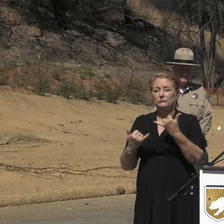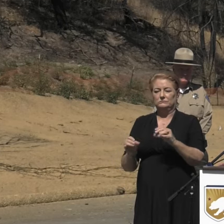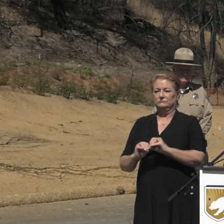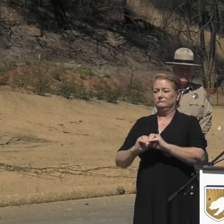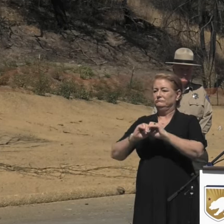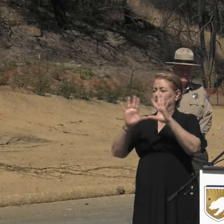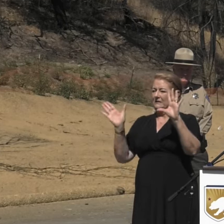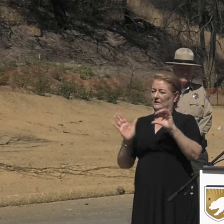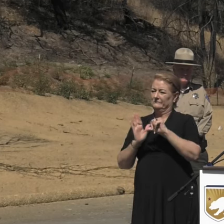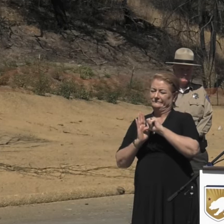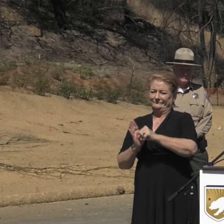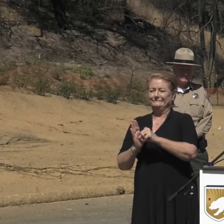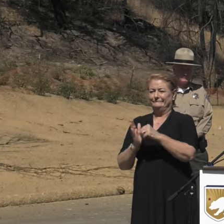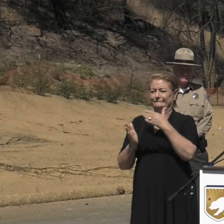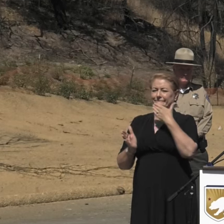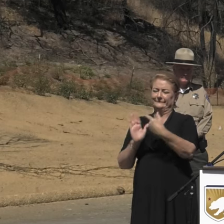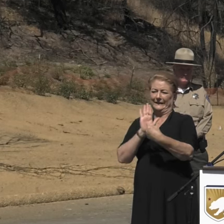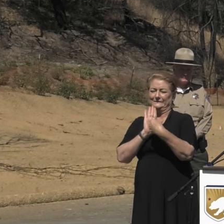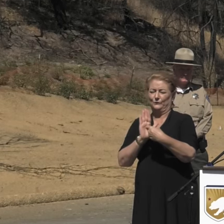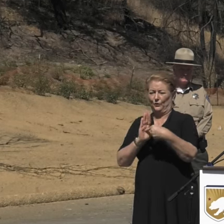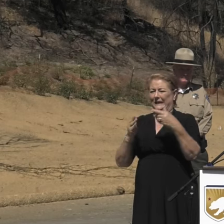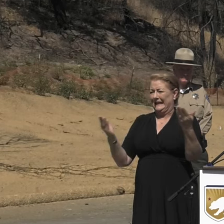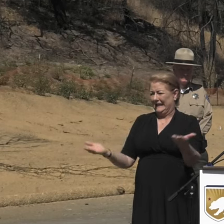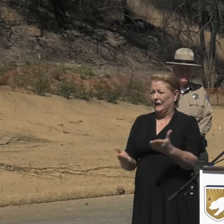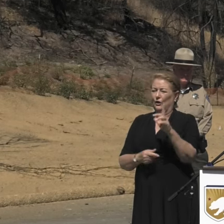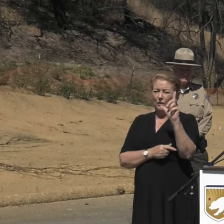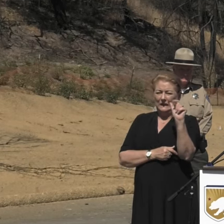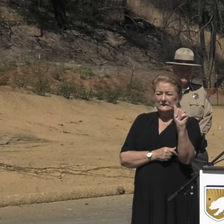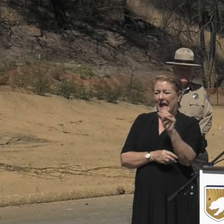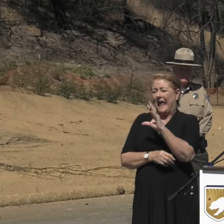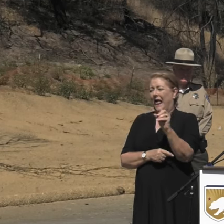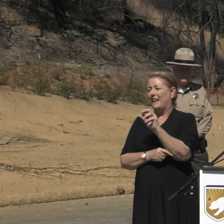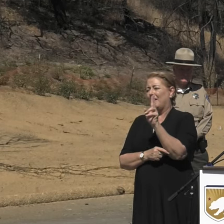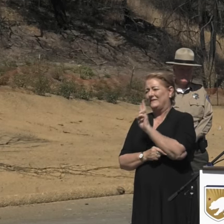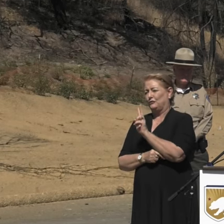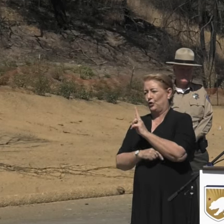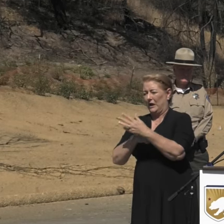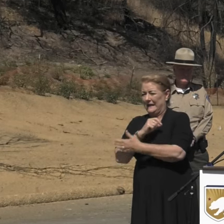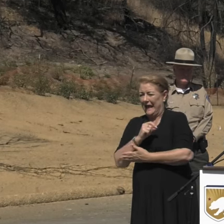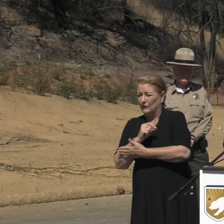in Los Angeles and Ventura Counties. Further complications,